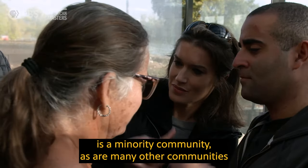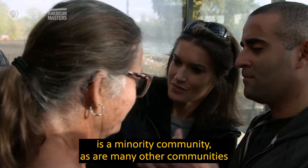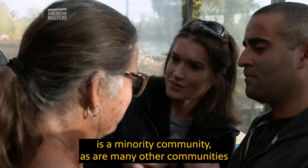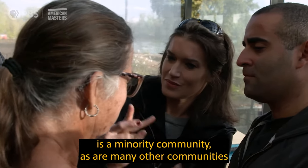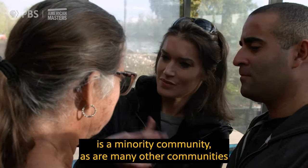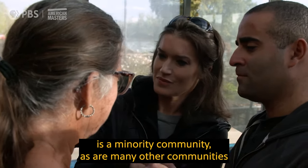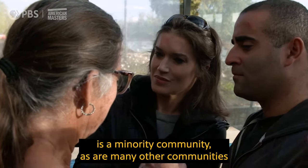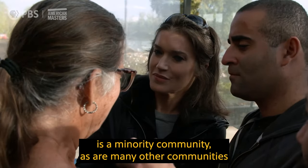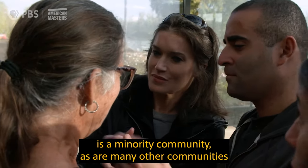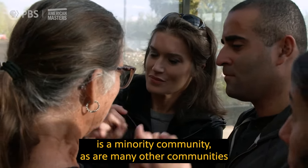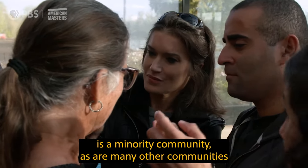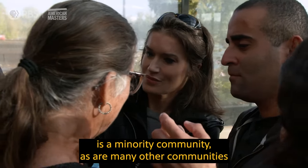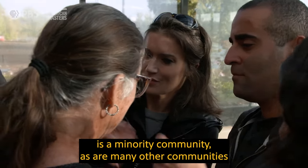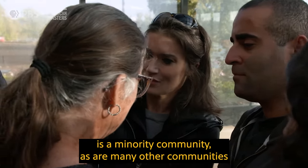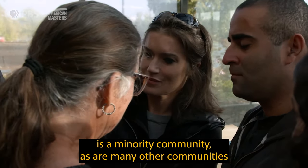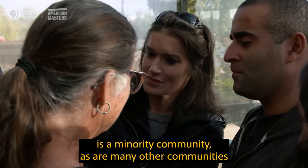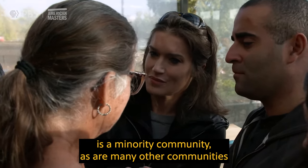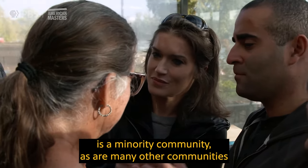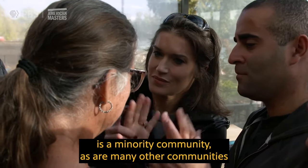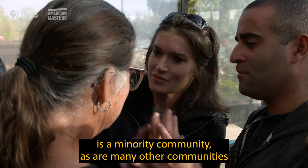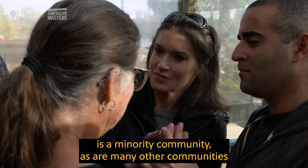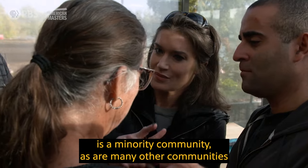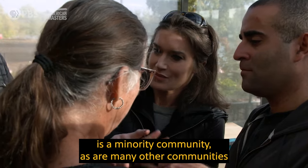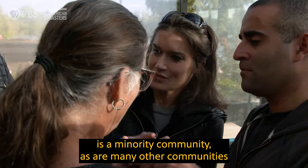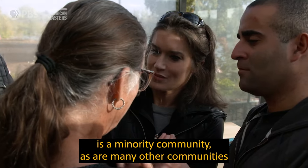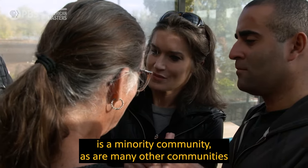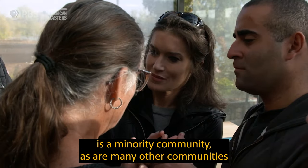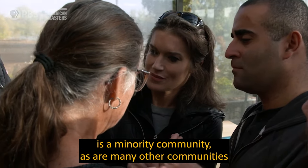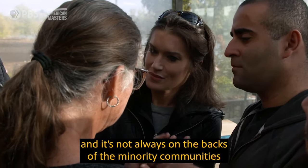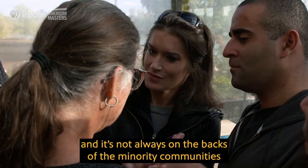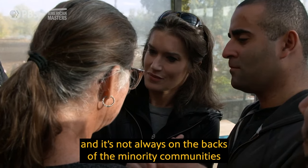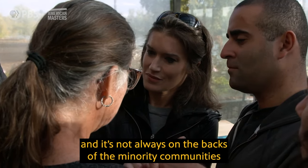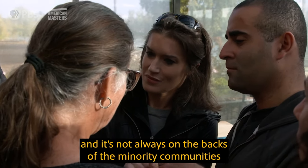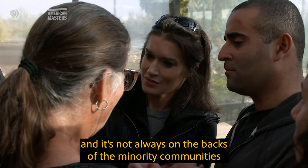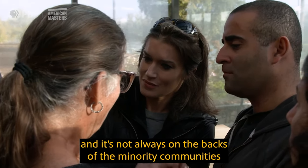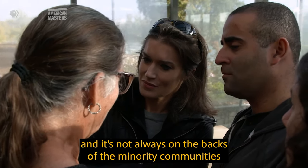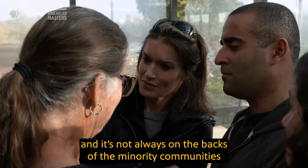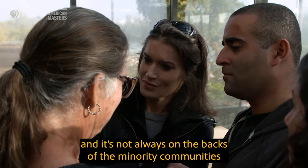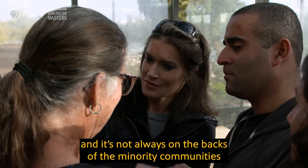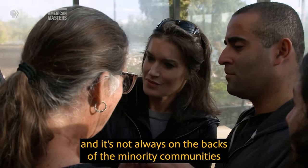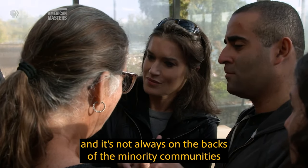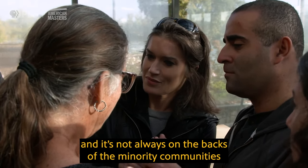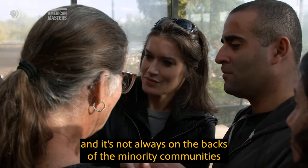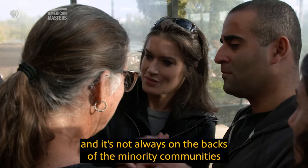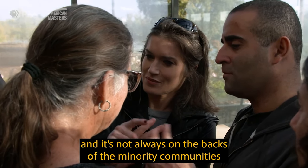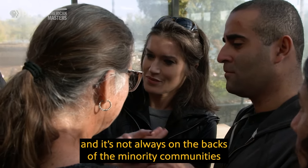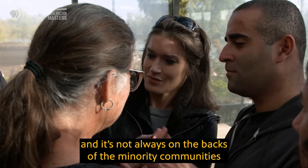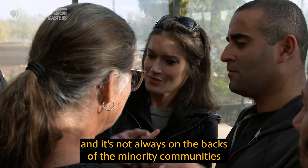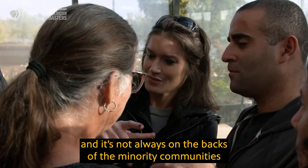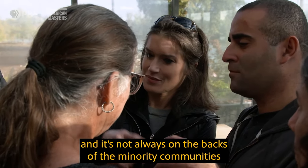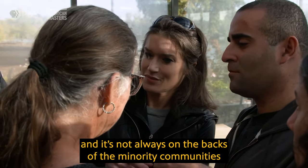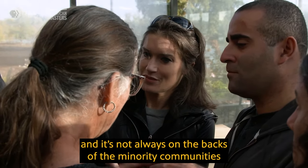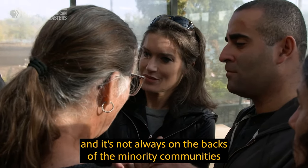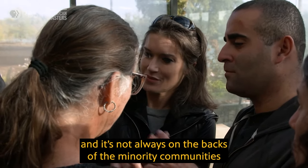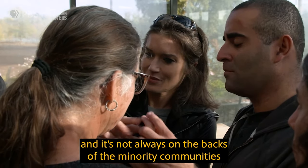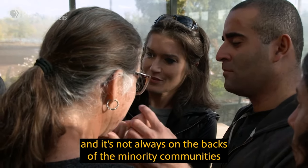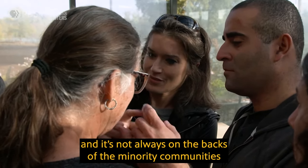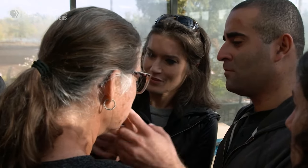is a minority community, as are many other communities and it’s not always on the backs of the minority communities